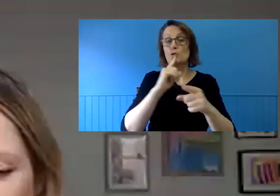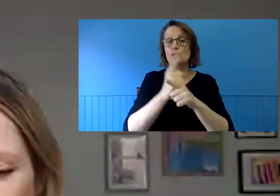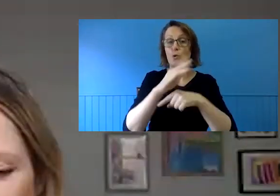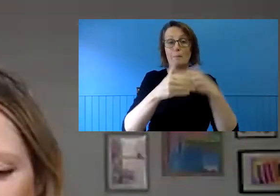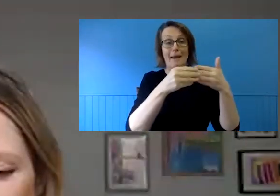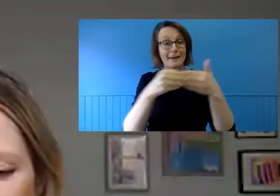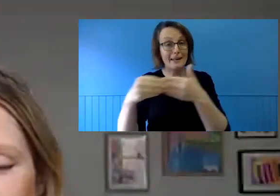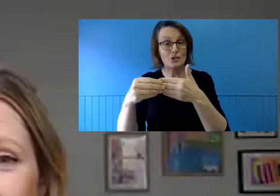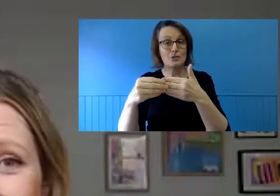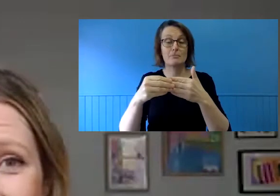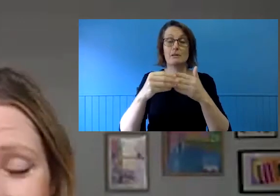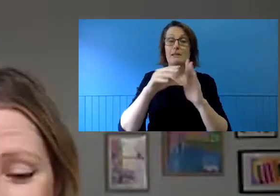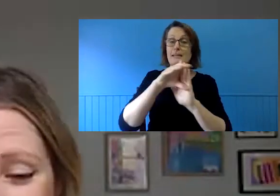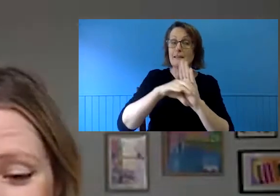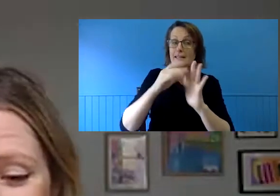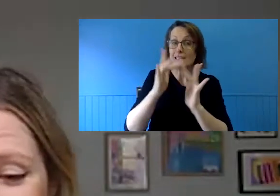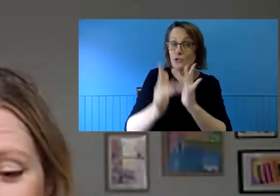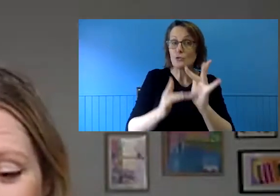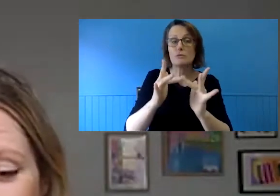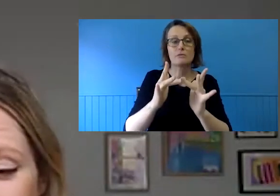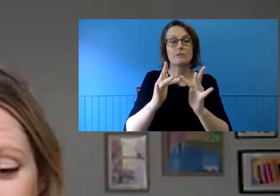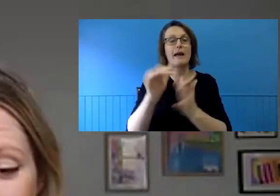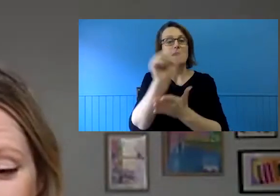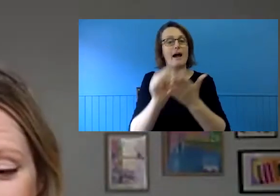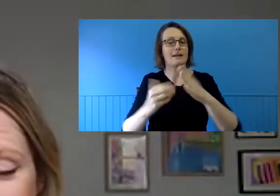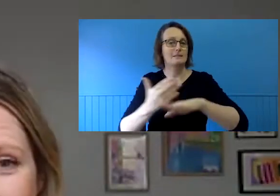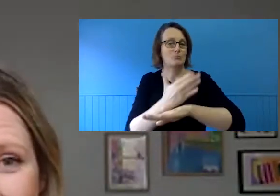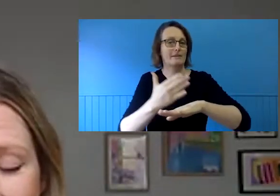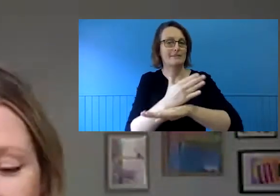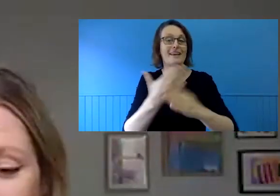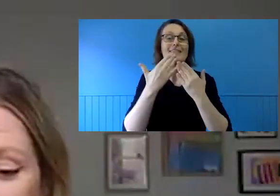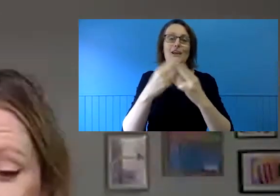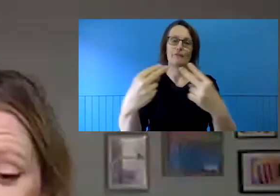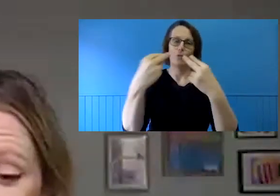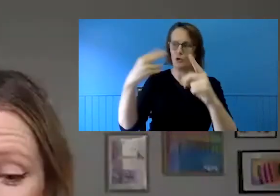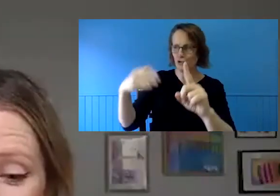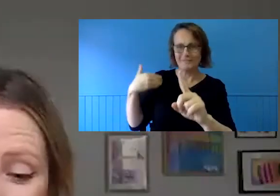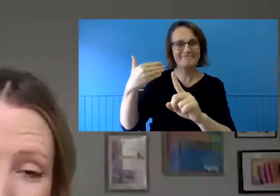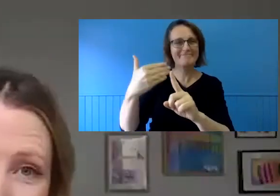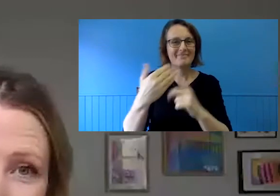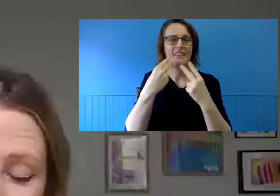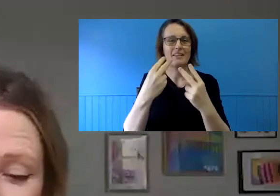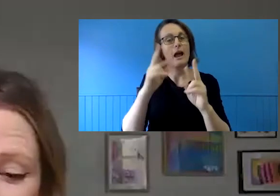Thank you for continuing to join us in these webinars. We